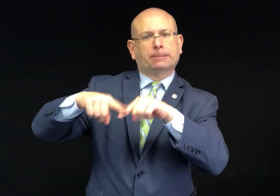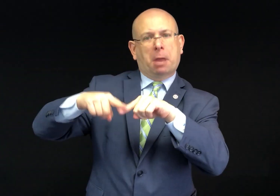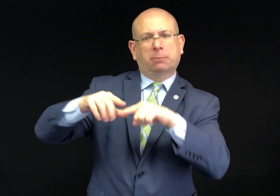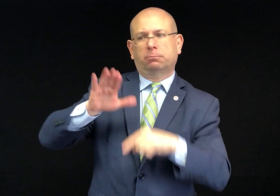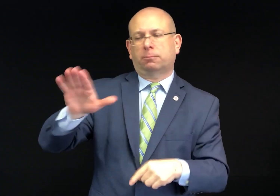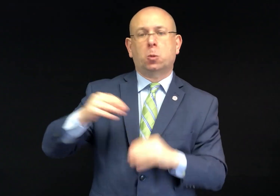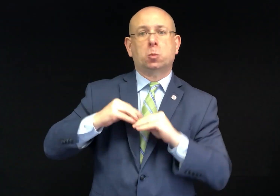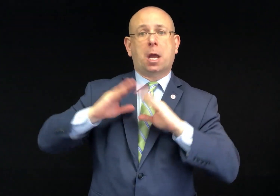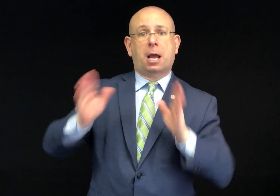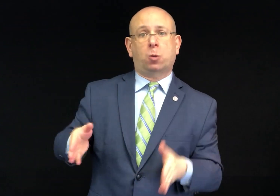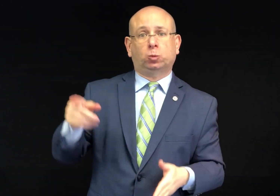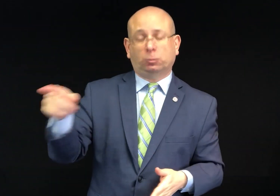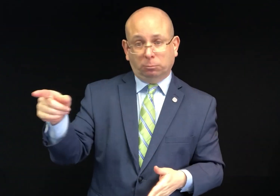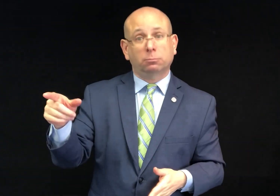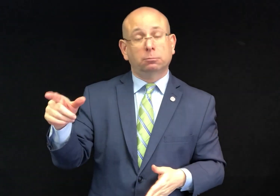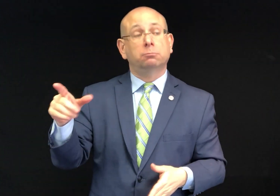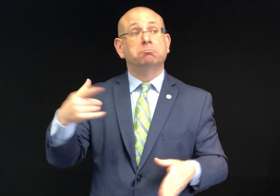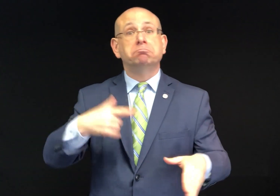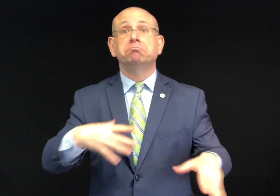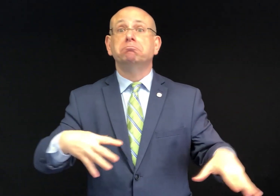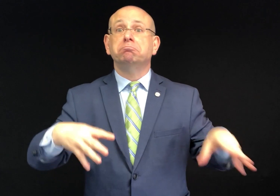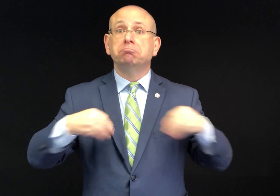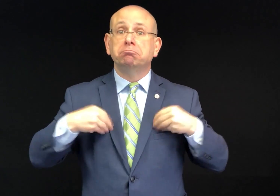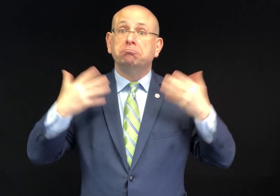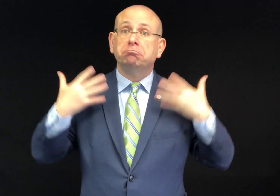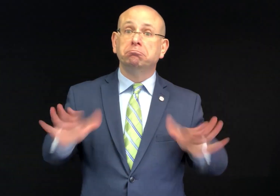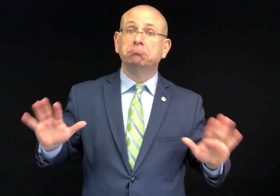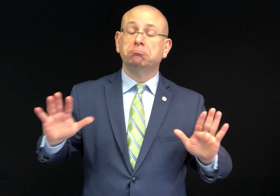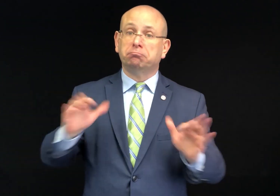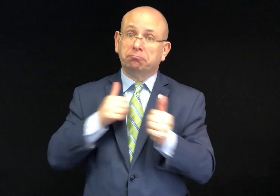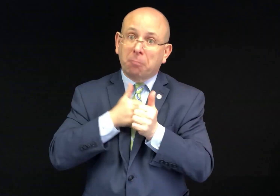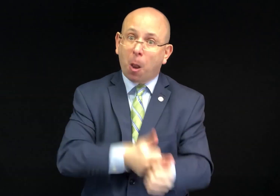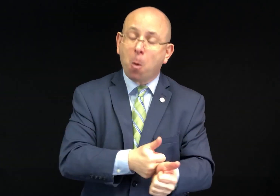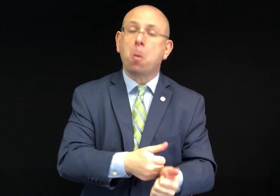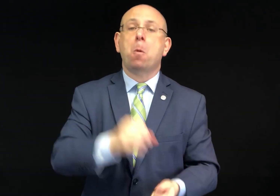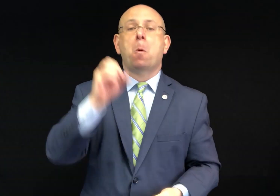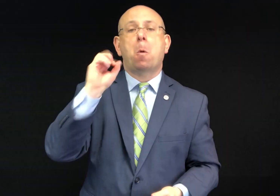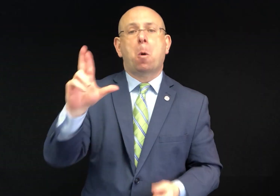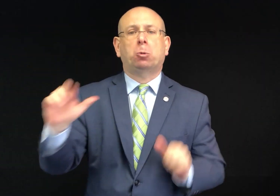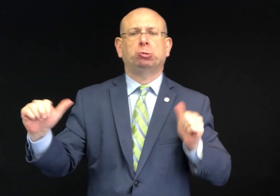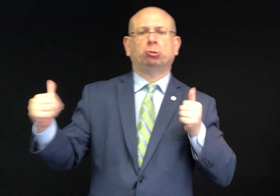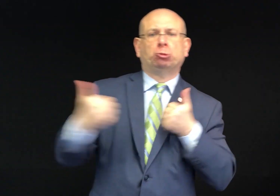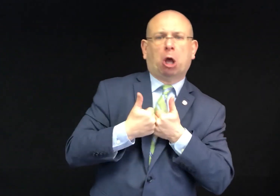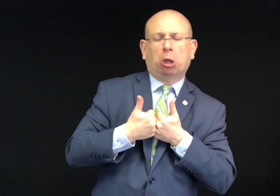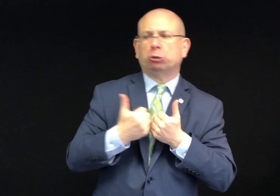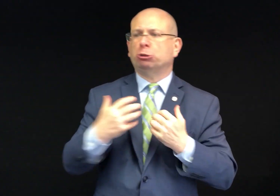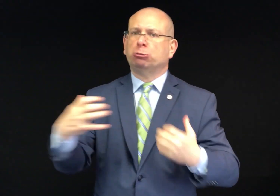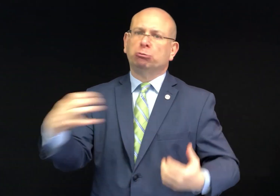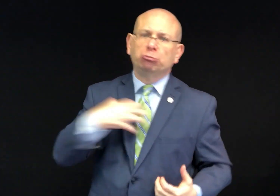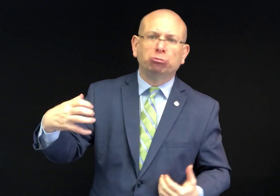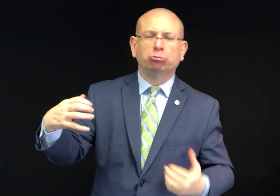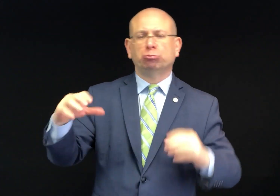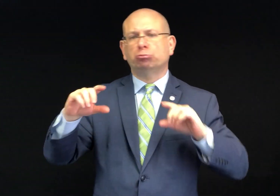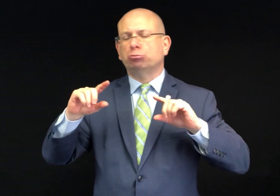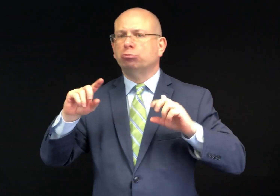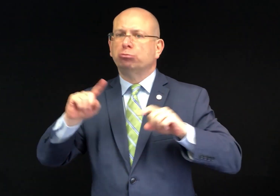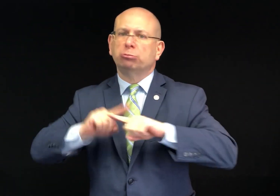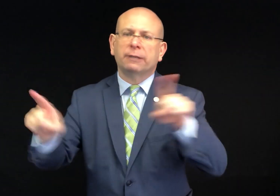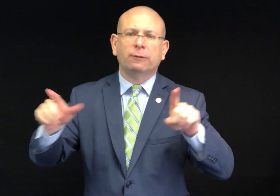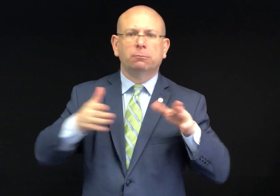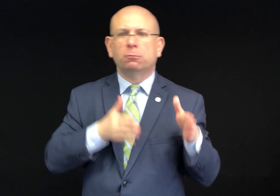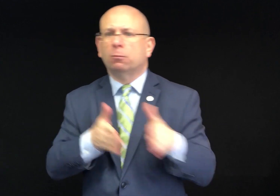It depends how the White House will respond to the Judge's order, they may accept or challenge it.